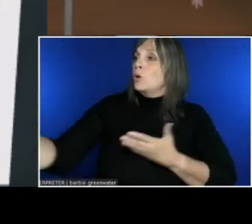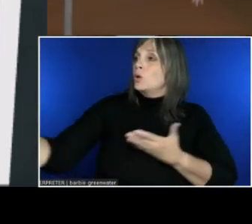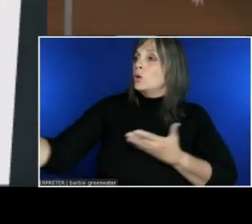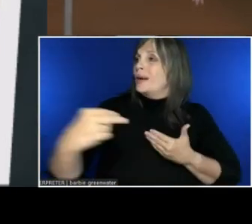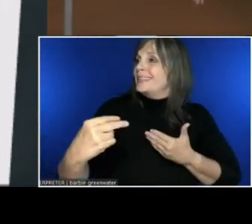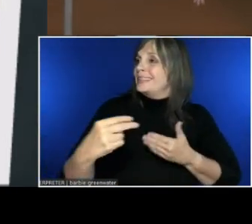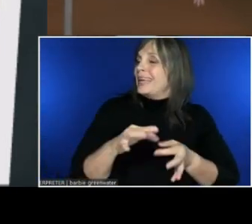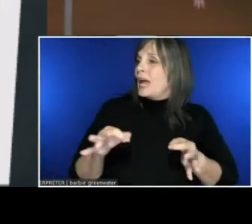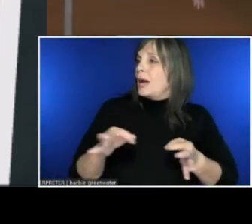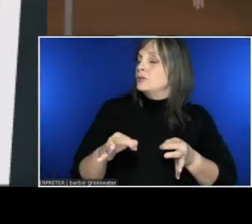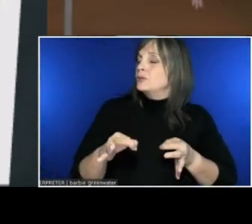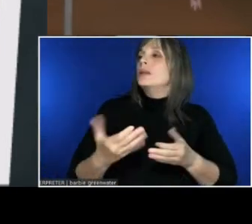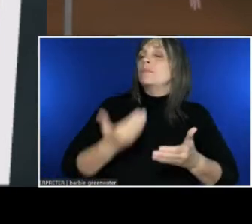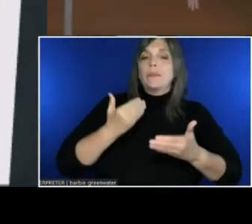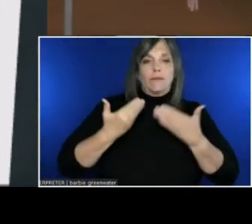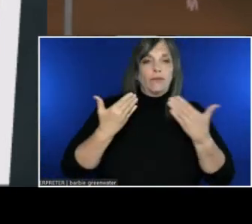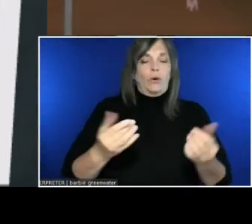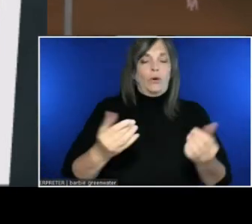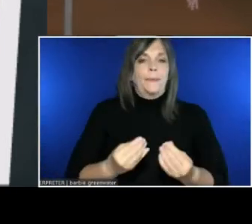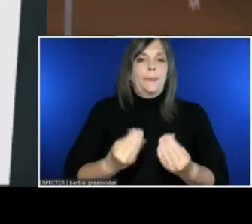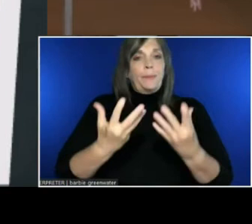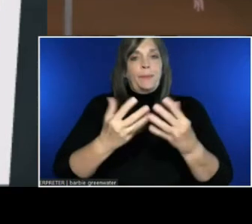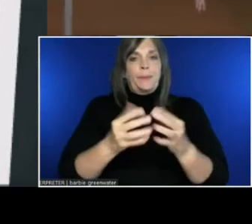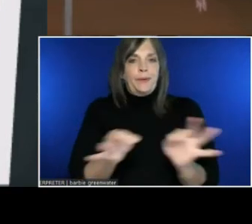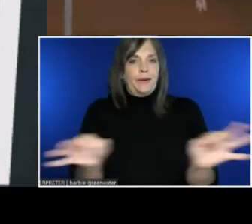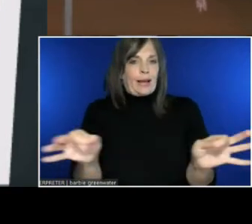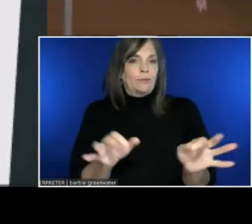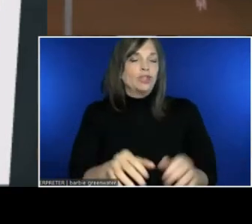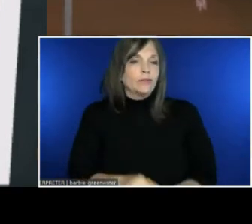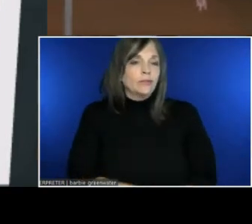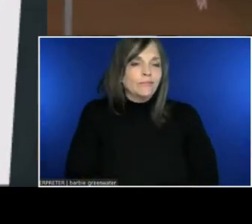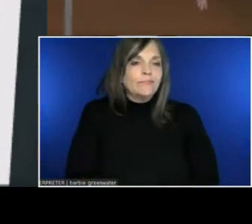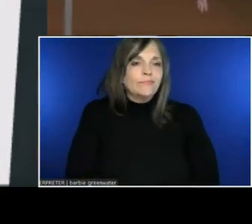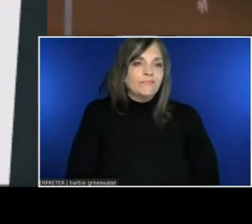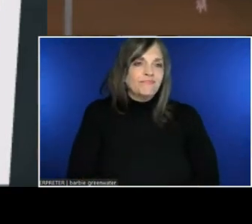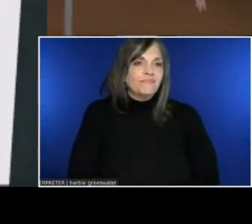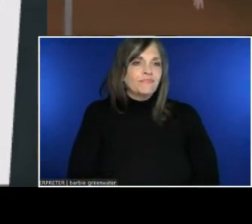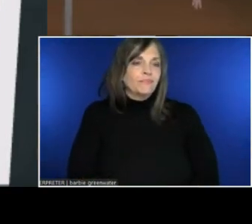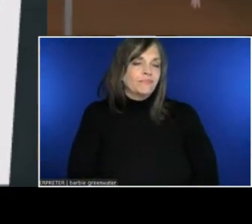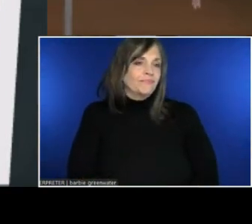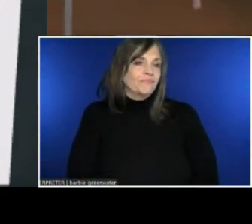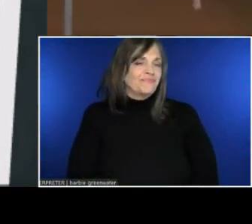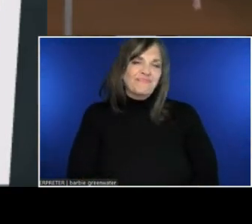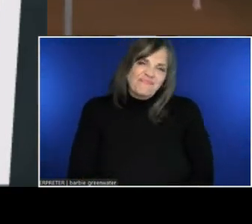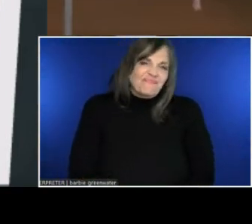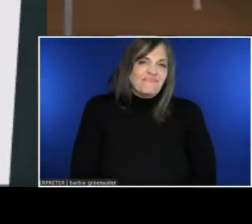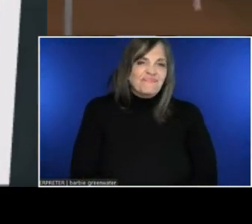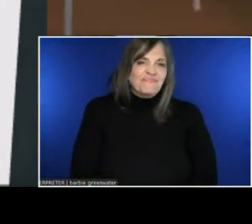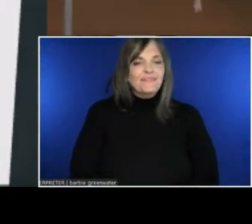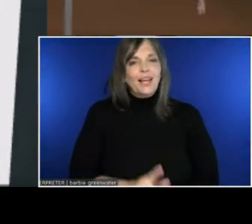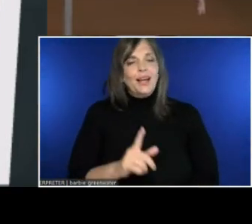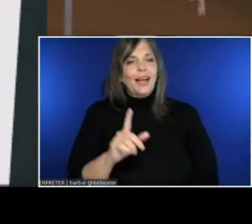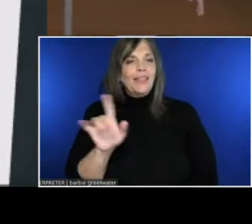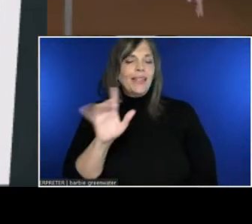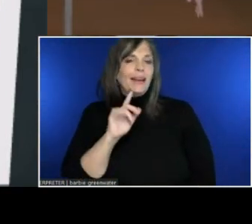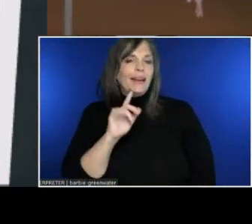Before we actually light up the captions feature. That's just a basic cost mitigation.